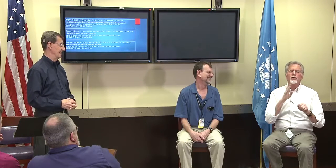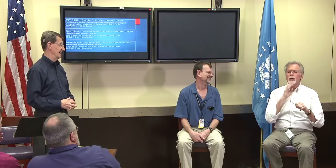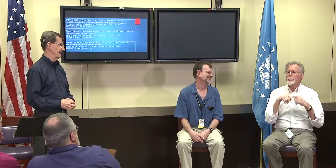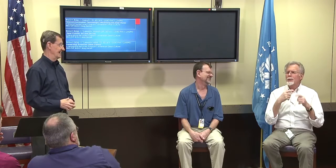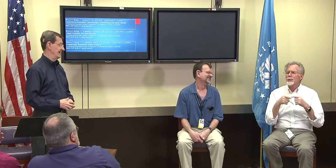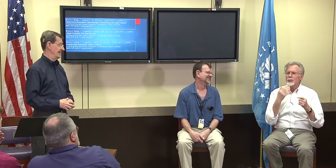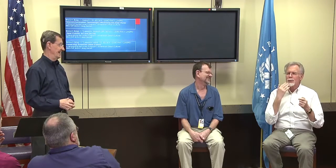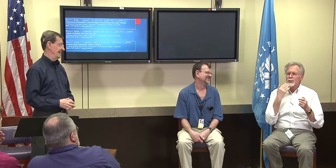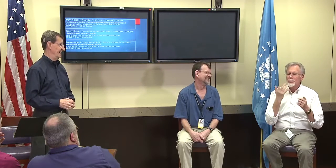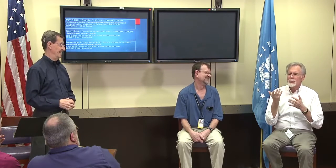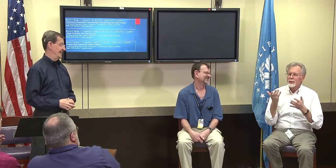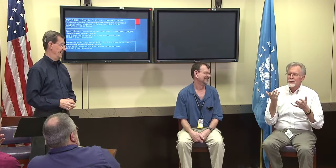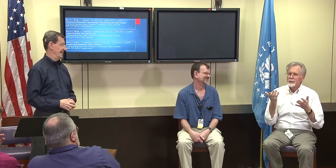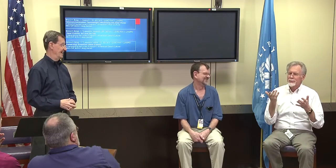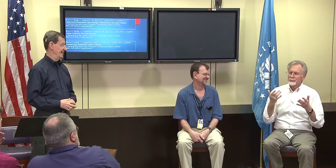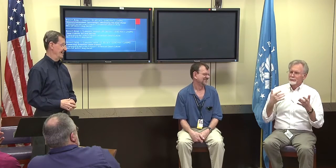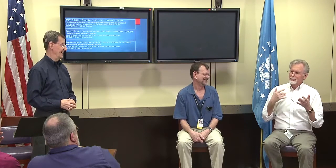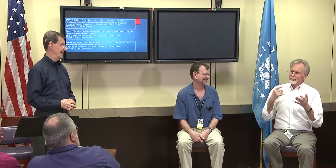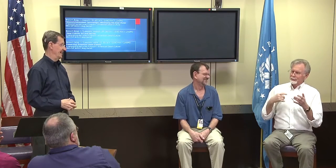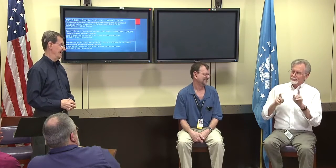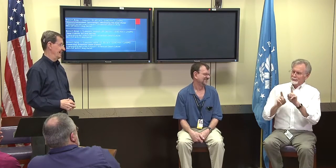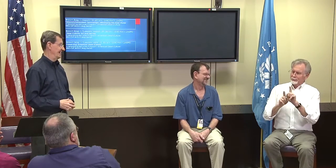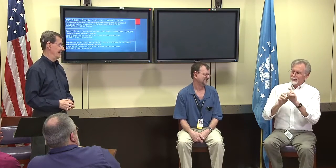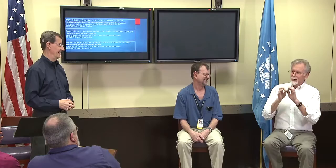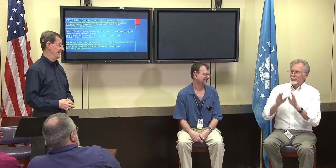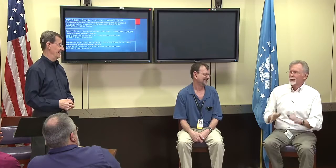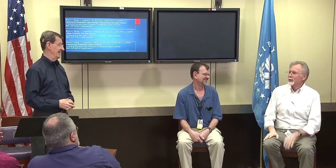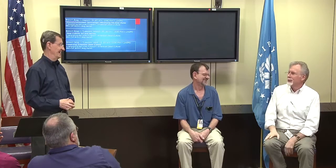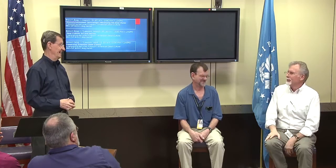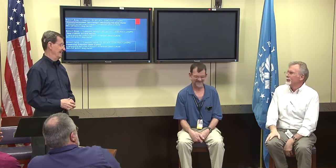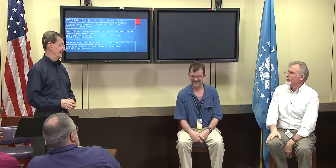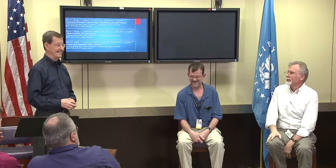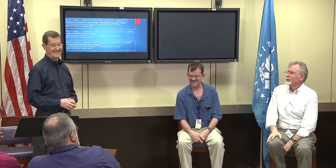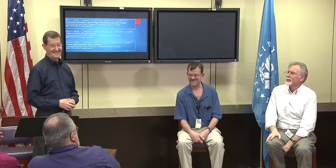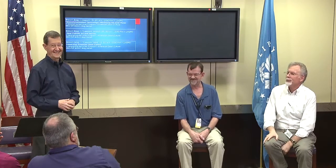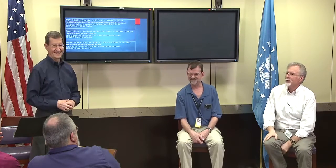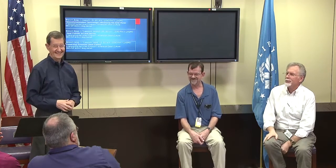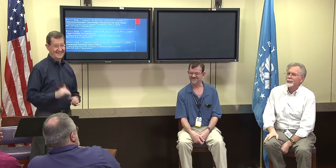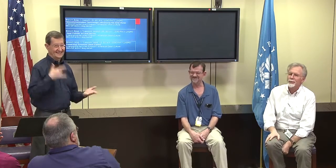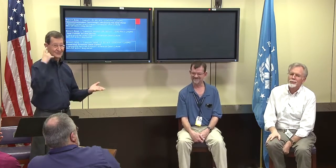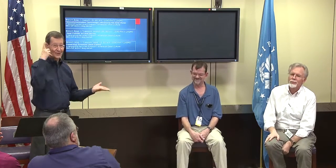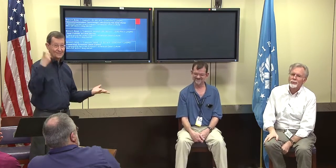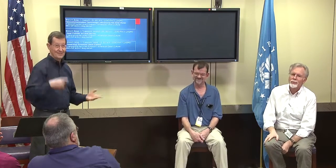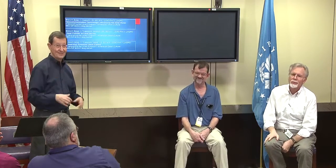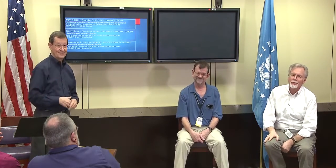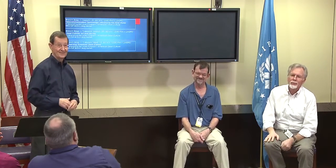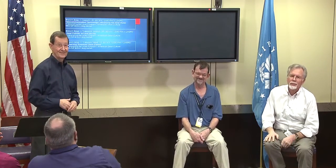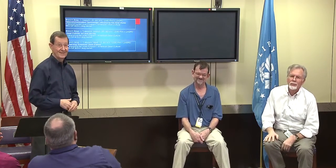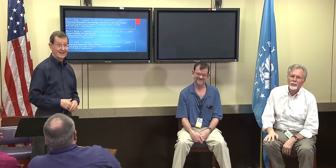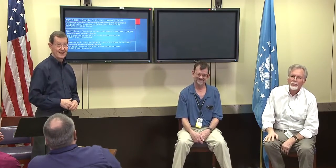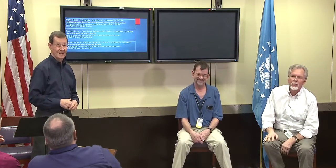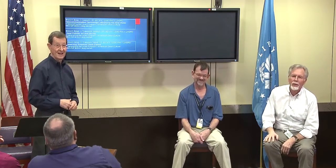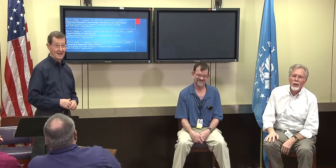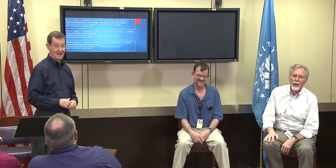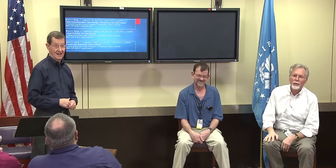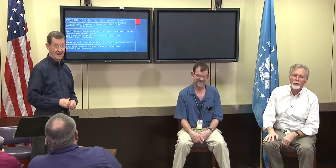to sign immediately, that will be fantastic. There will be here to have some sort of constant interpreter.